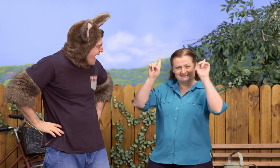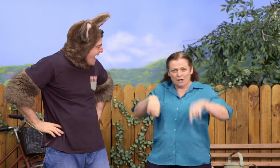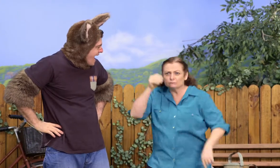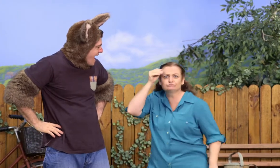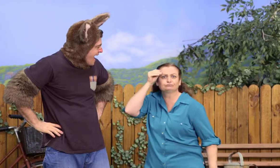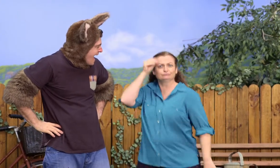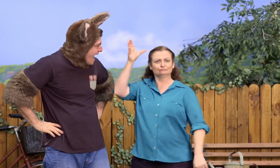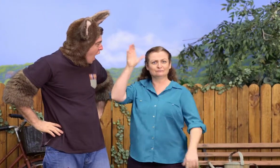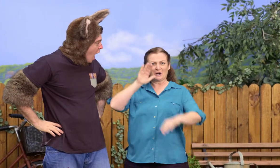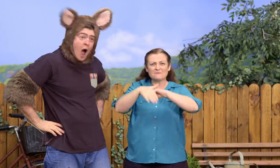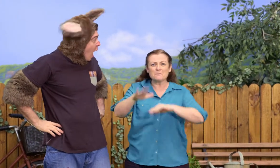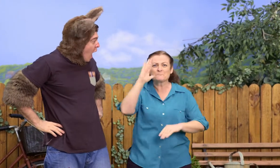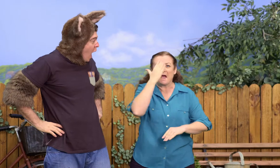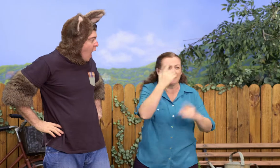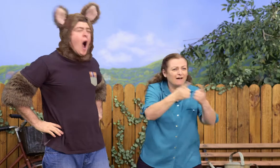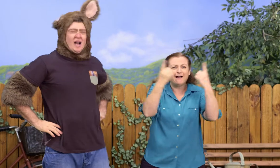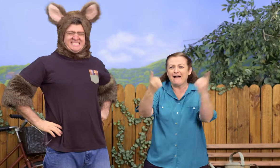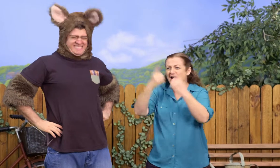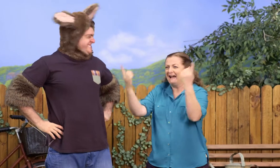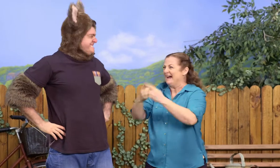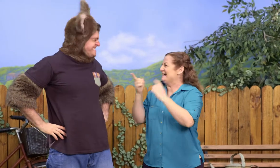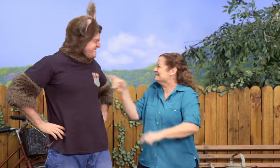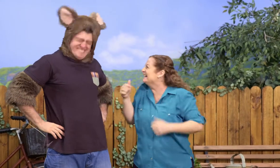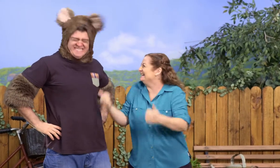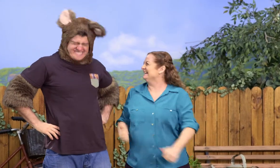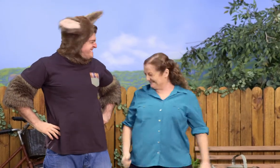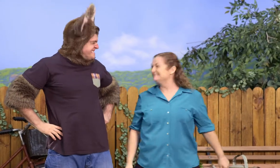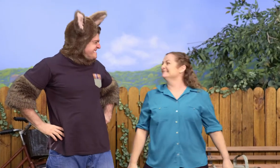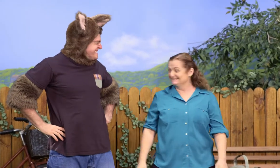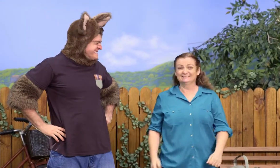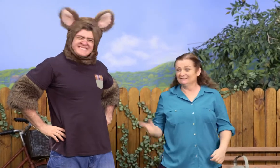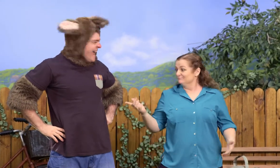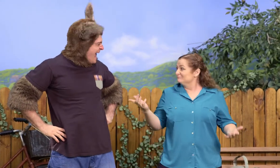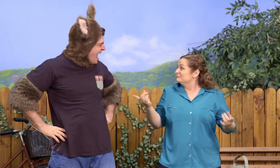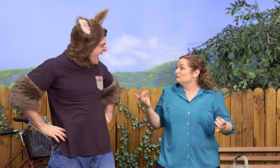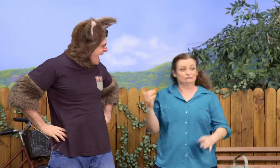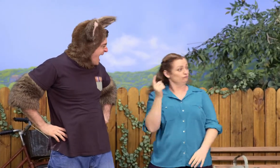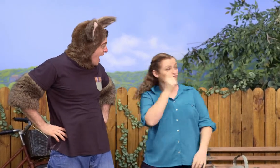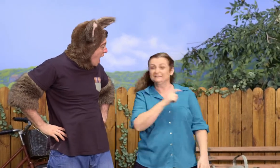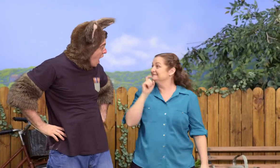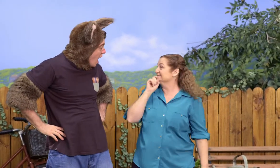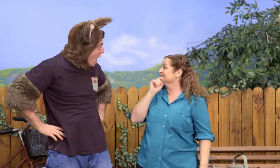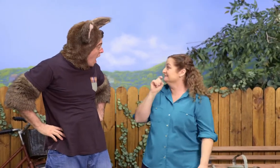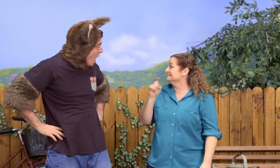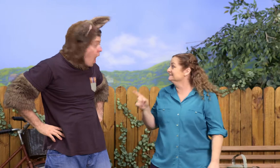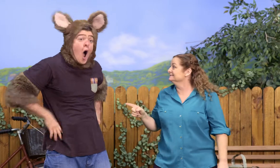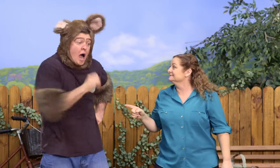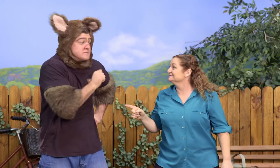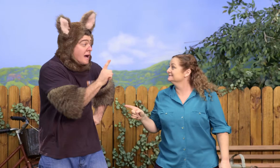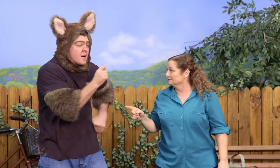But you are too now, Possum. You know lots about mirrors, don't you? Yeah! Are you ready to go inside and eat?